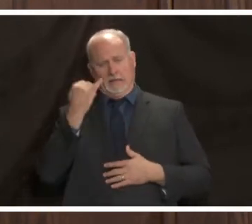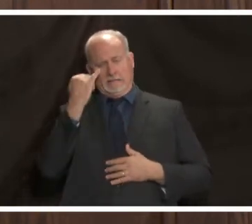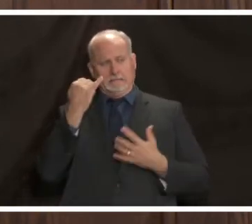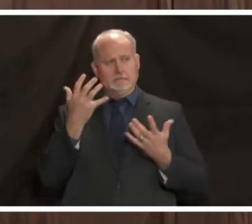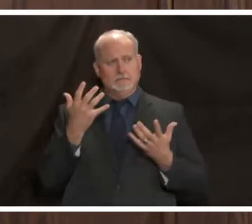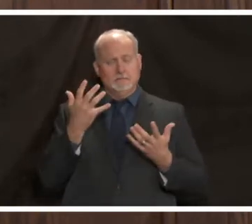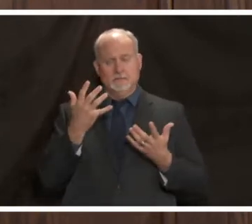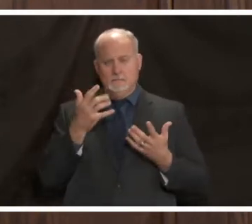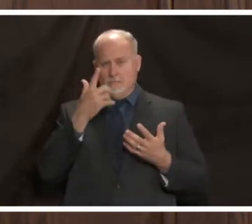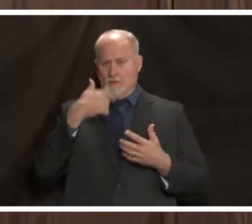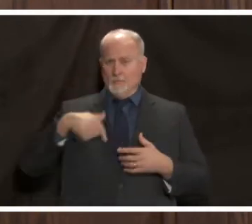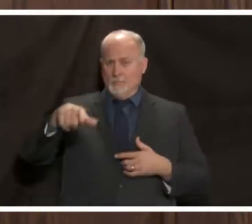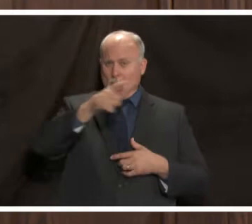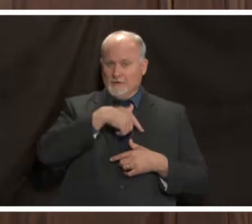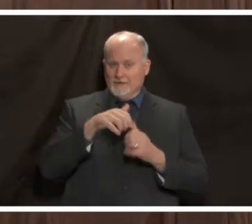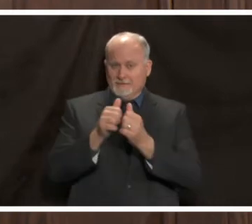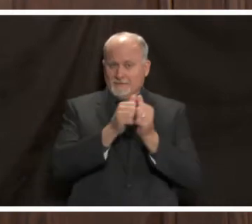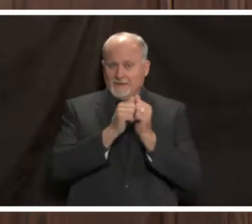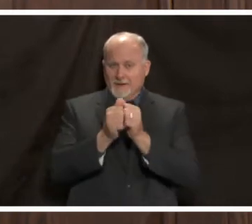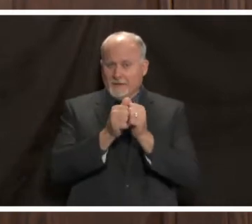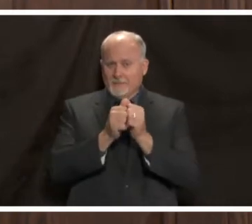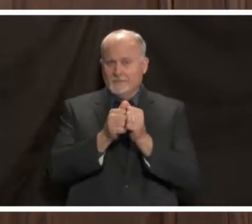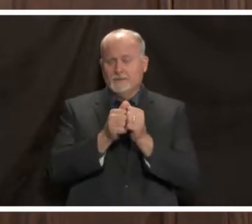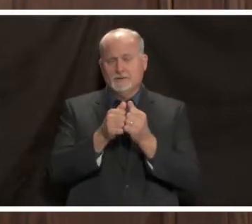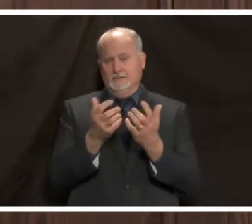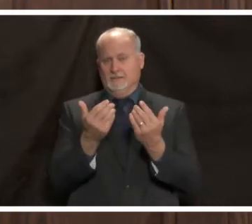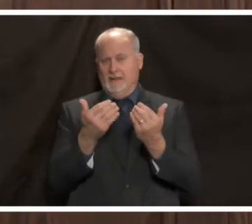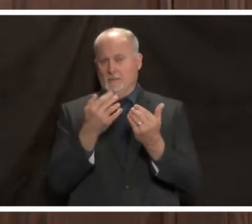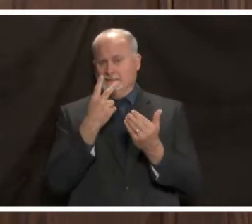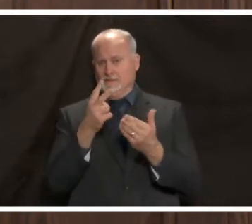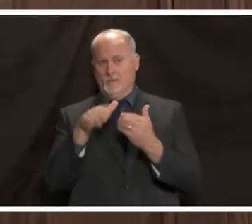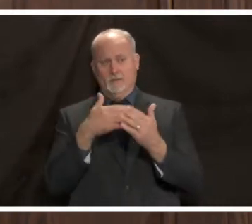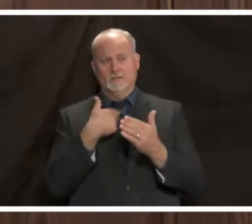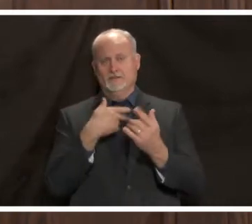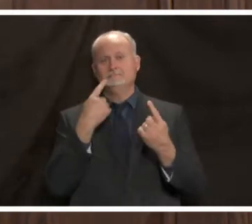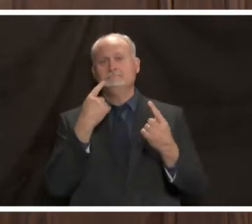tour of duty together i'd like to see us all make it to next thanksgiving